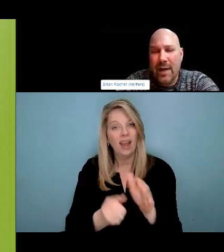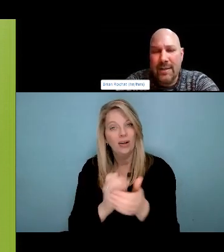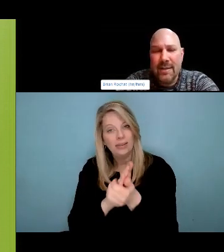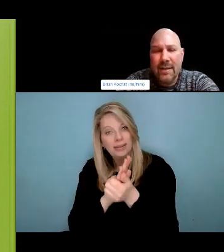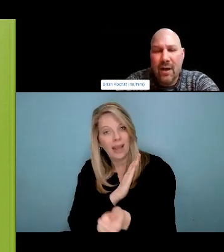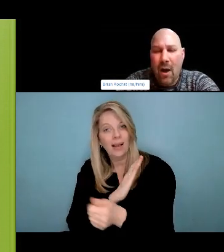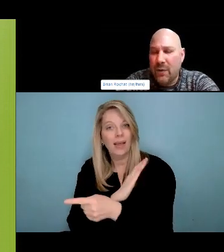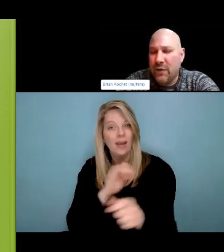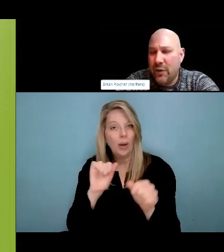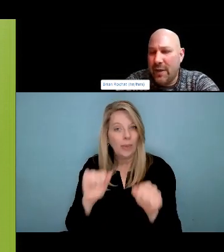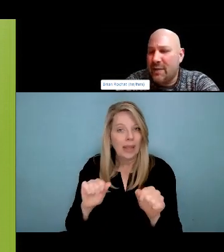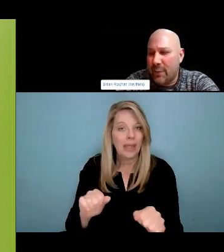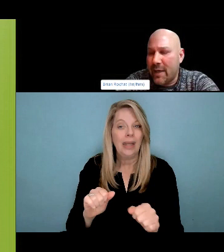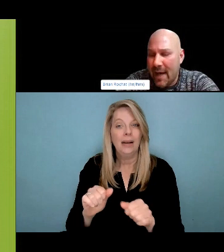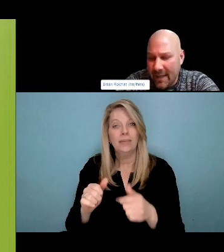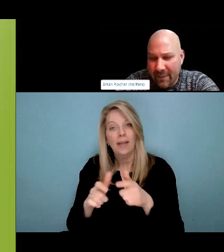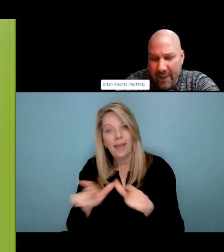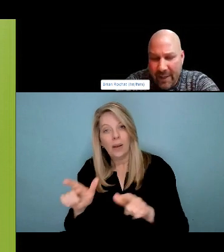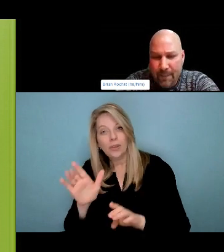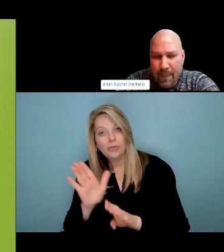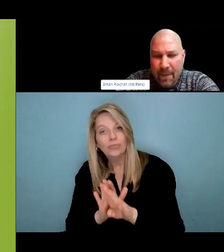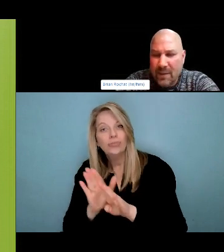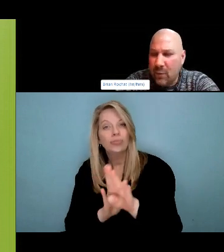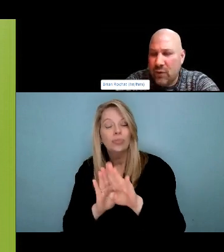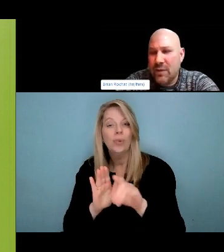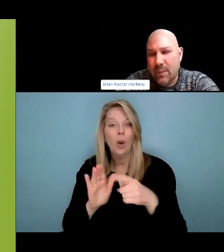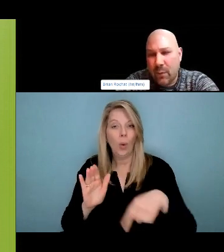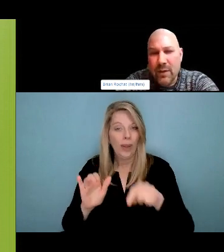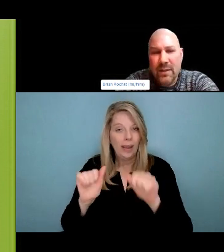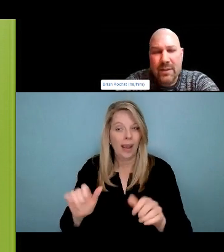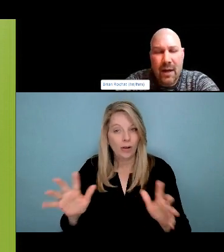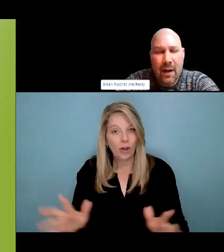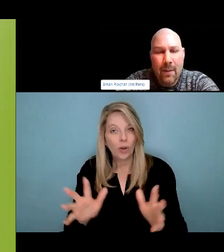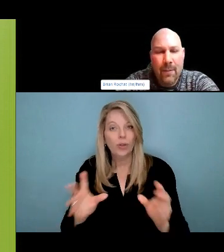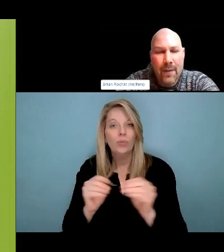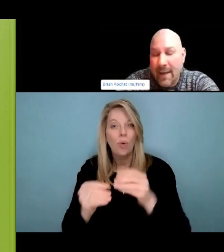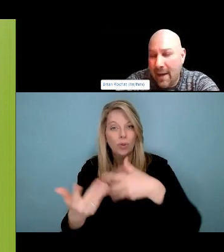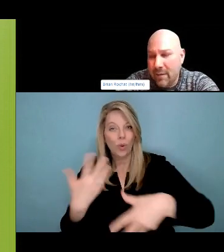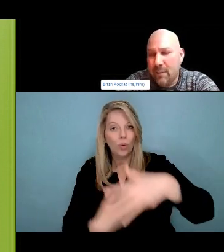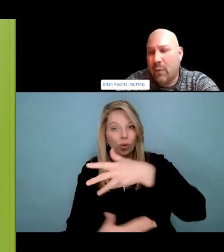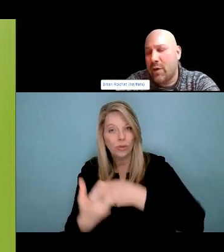meets people where they're at to engage them in reducing harms associated with their behavior